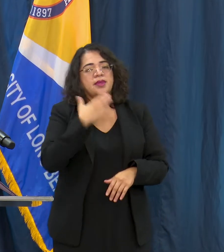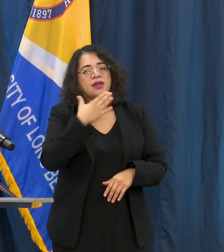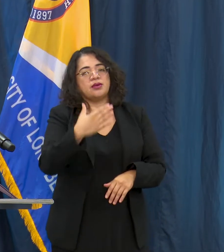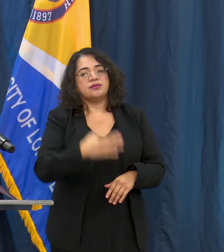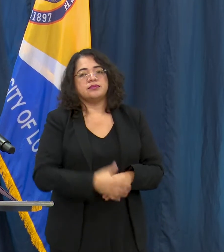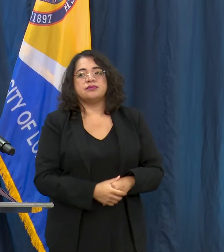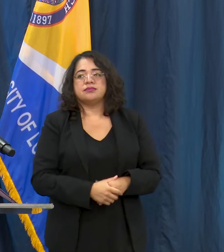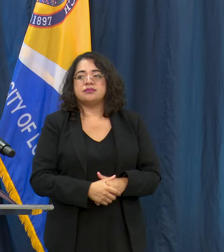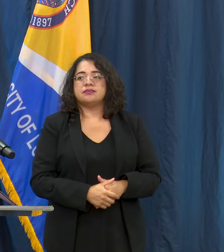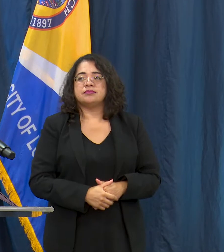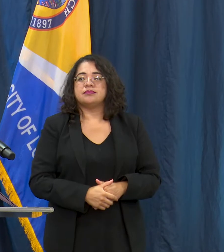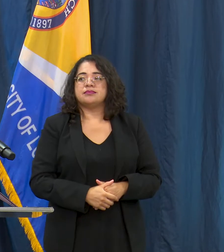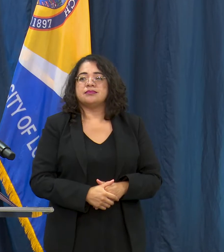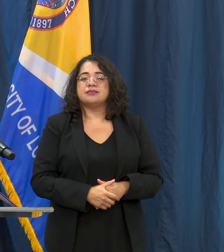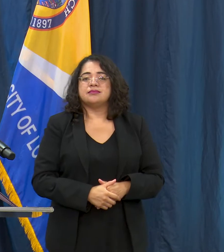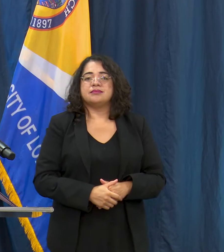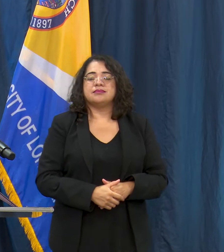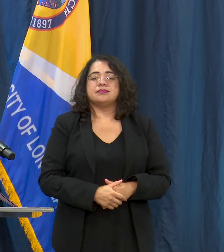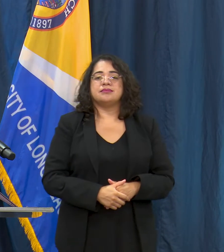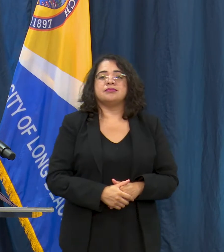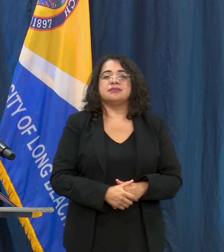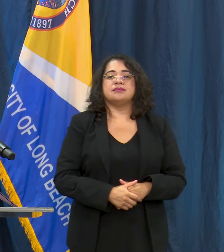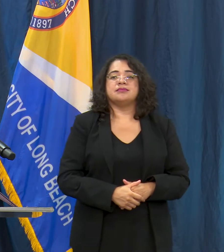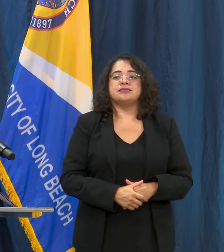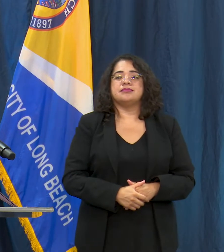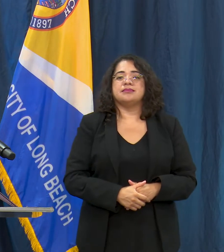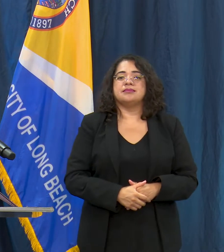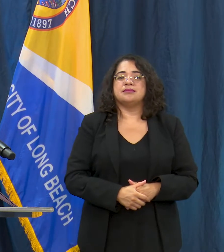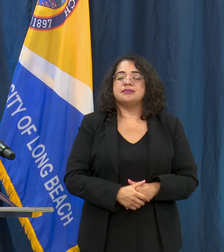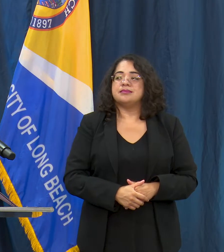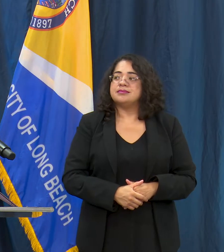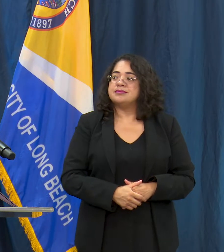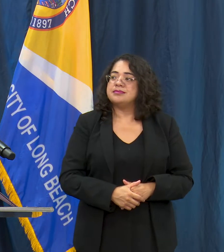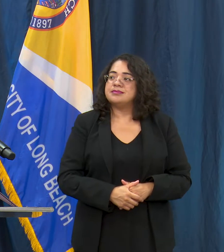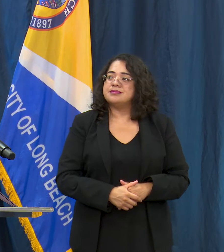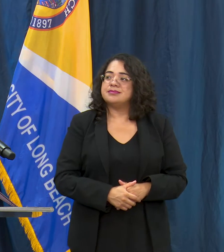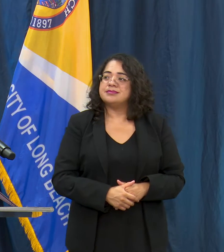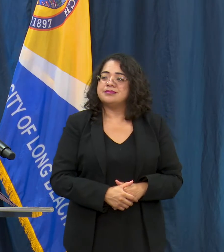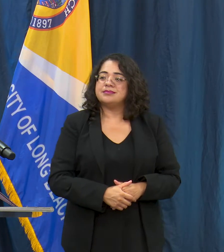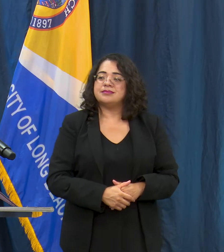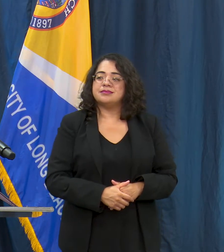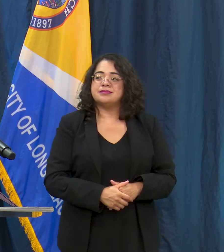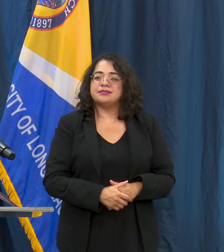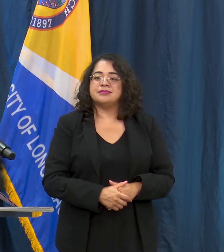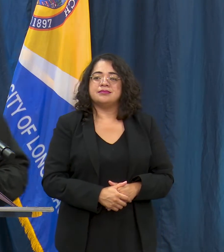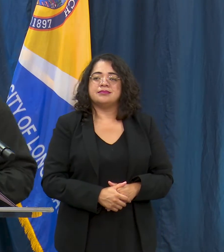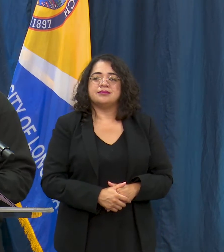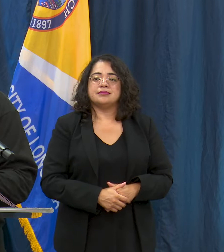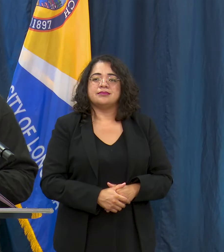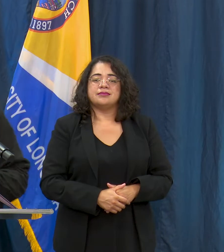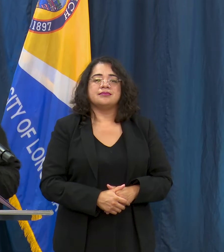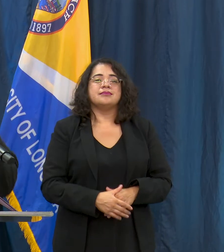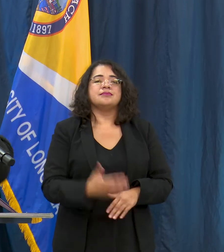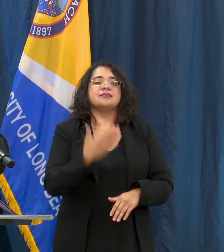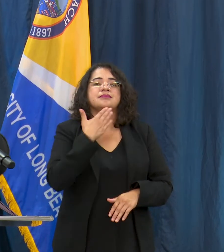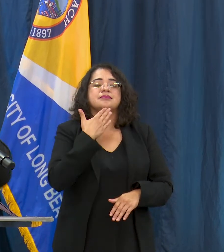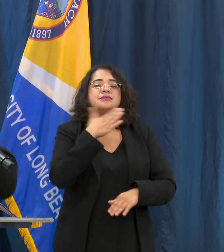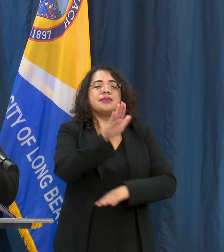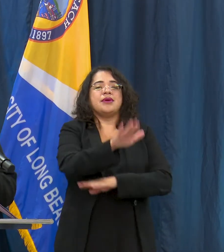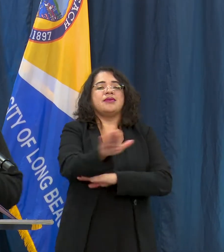will have a Spanish interpretation. Muy buenas tardes gracias por accompanied on